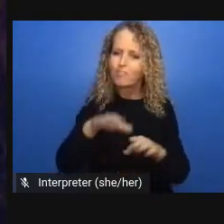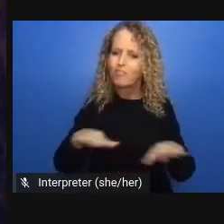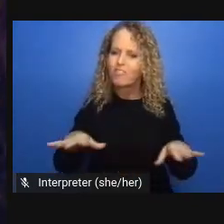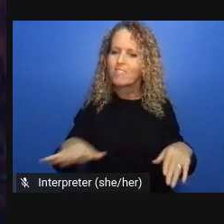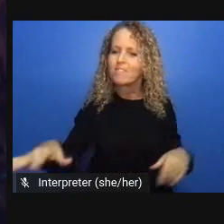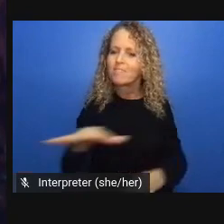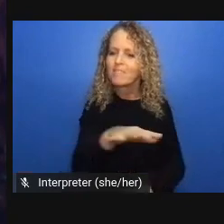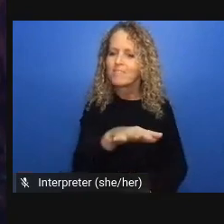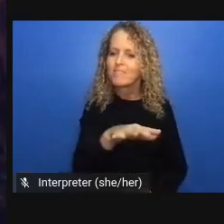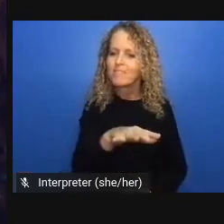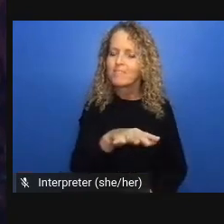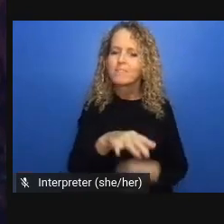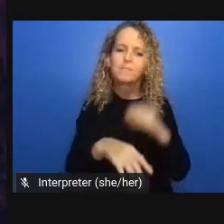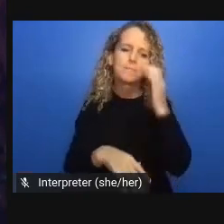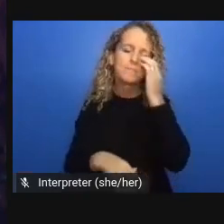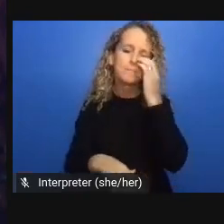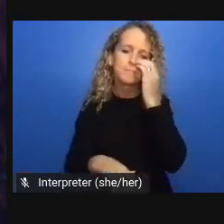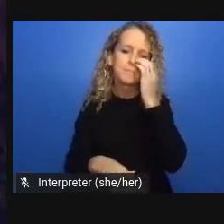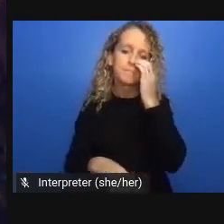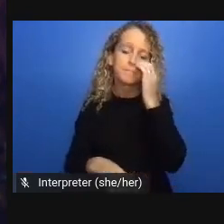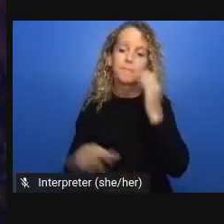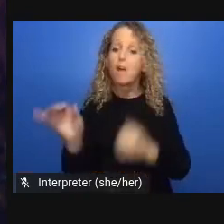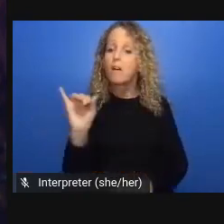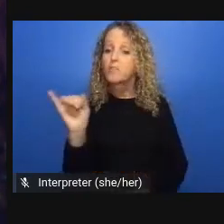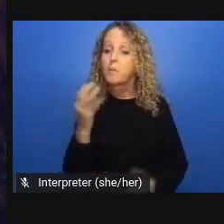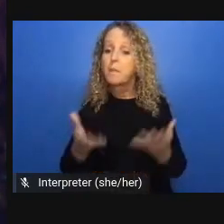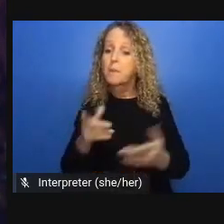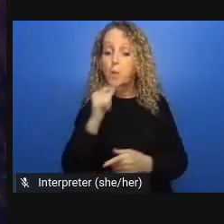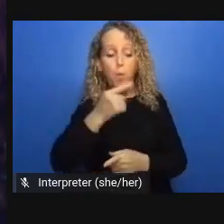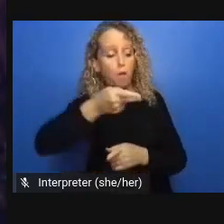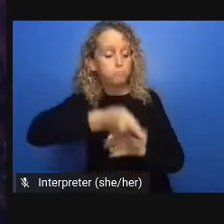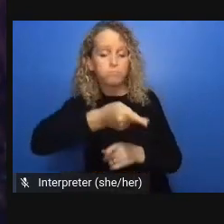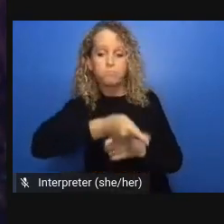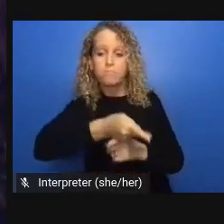okay that's great thank you and so we are going to welcome all of our panelists back into the